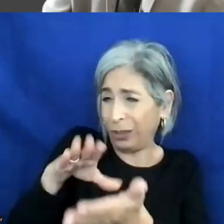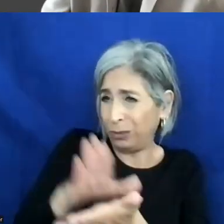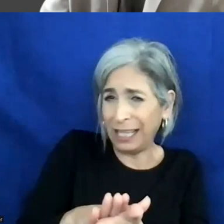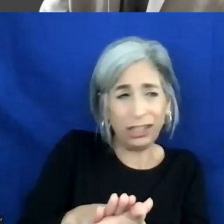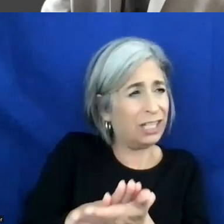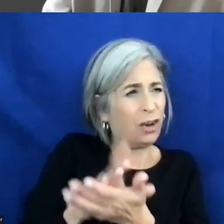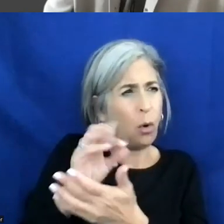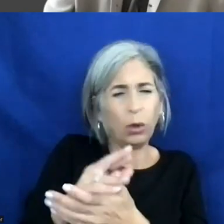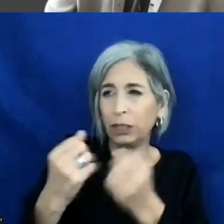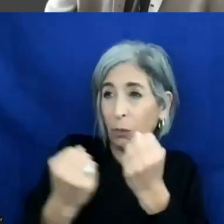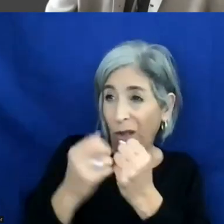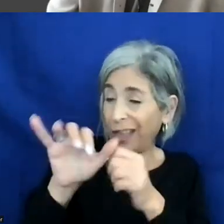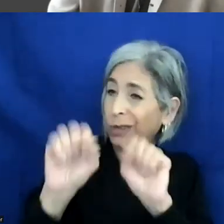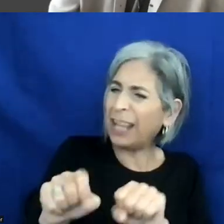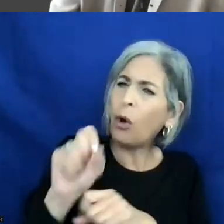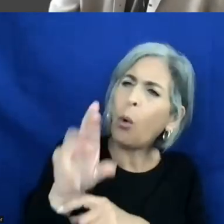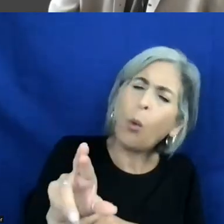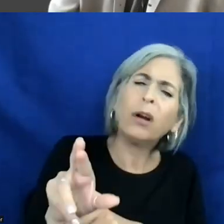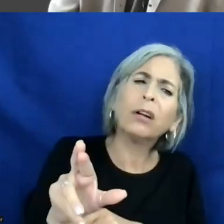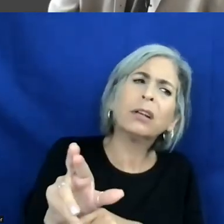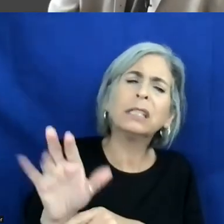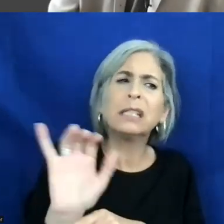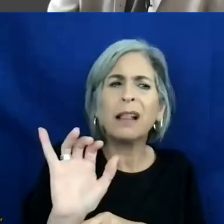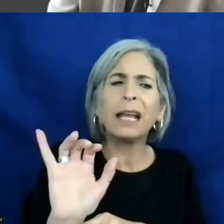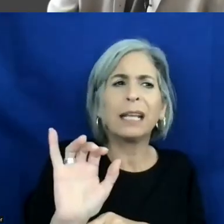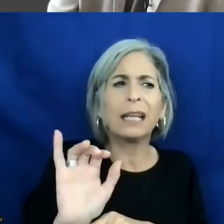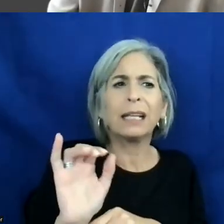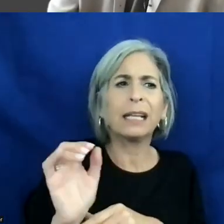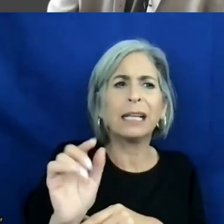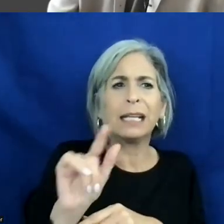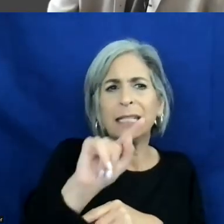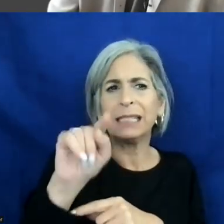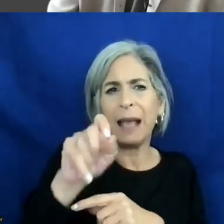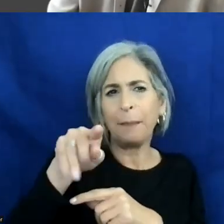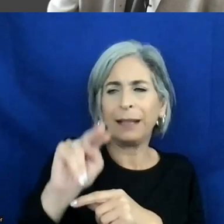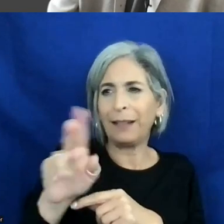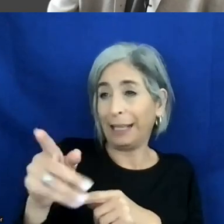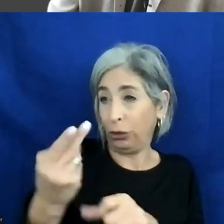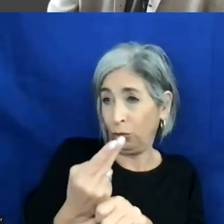then support that, or is it something like Zeplin like what Saniya Yadav uses. I think it depends on